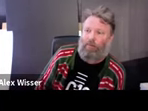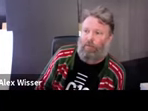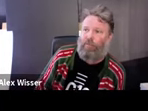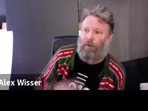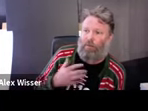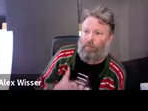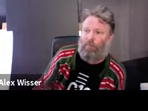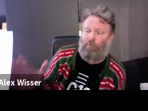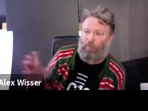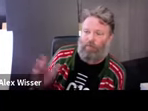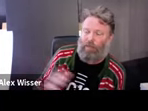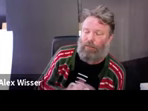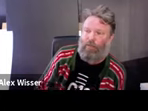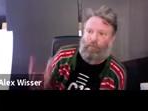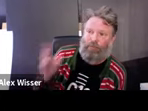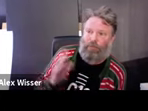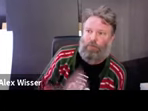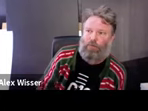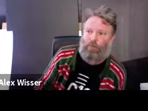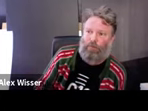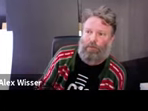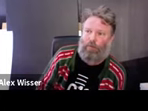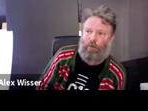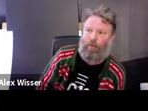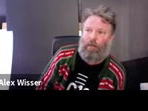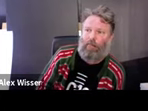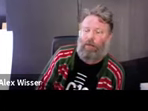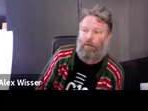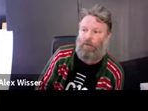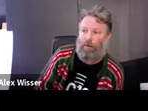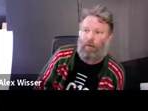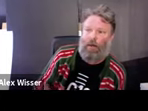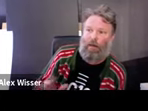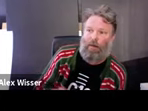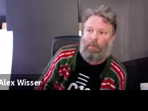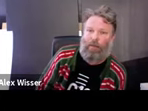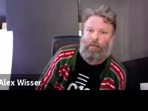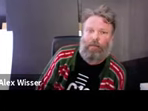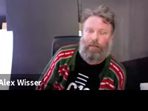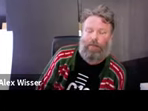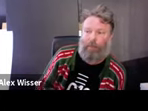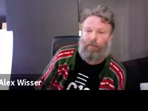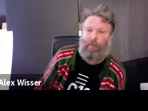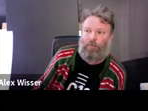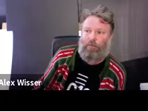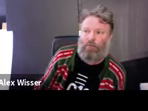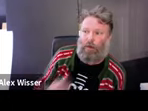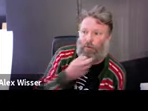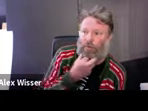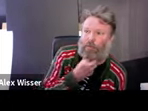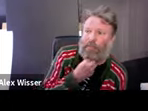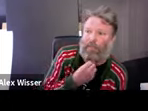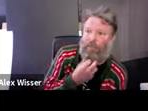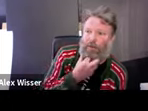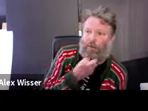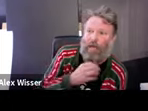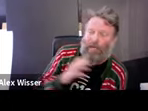He had gotten involved in the Arts and ran straight through to